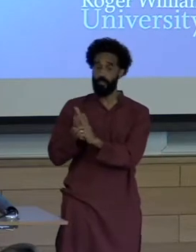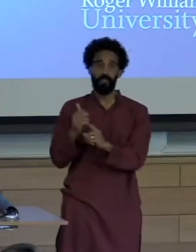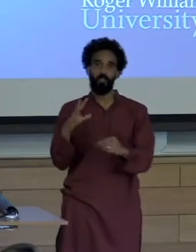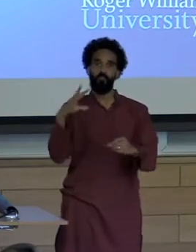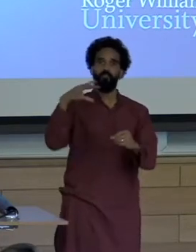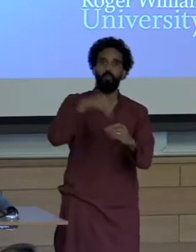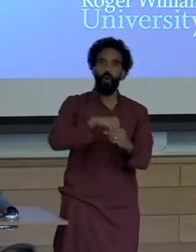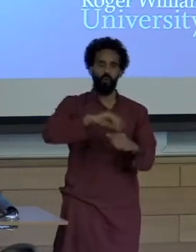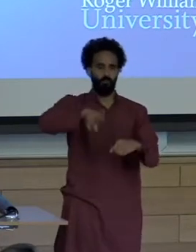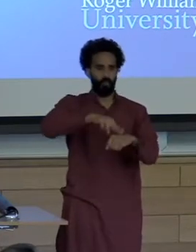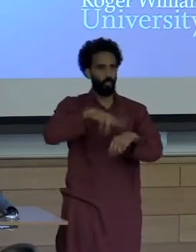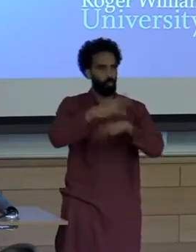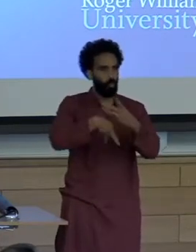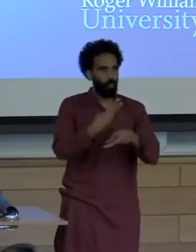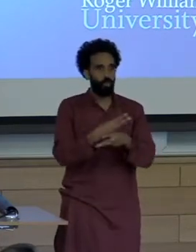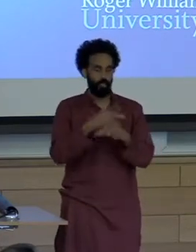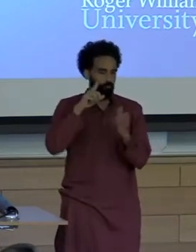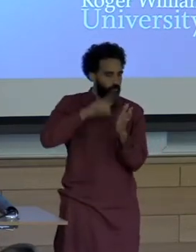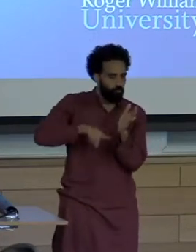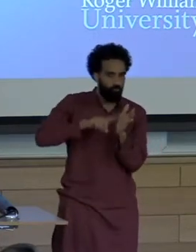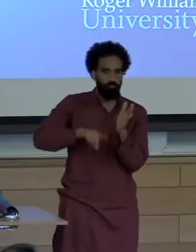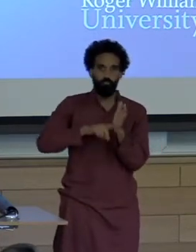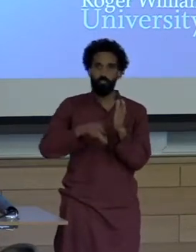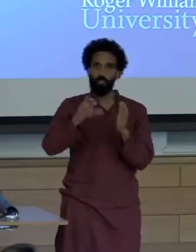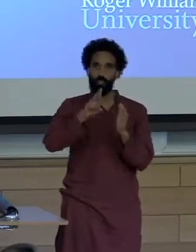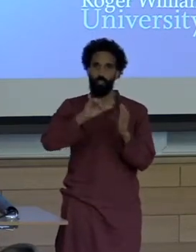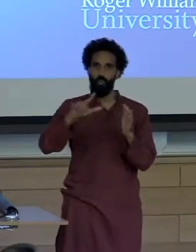Exploring coral reefs and sailing with her father up and down the coast